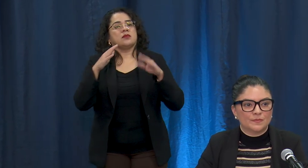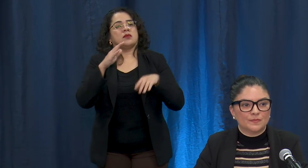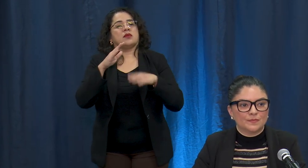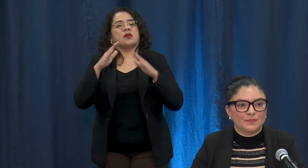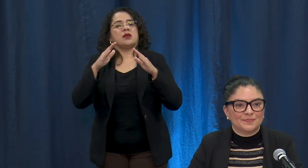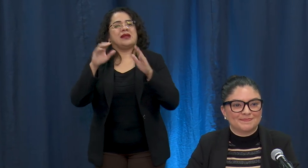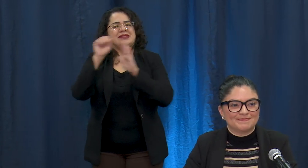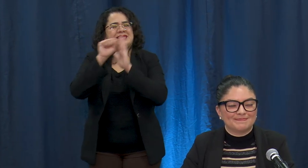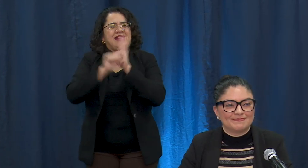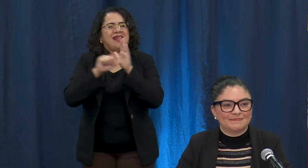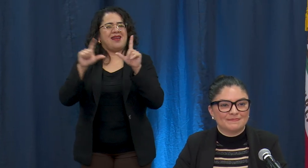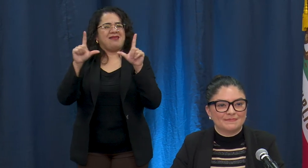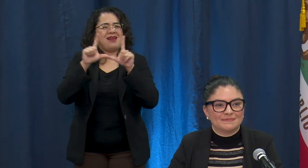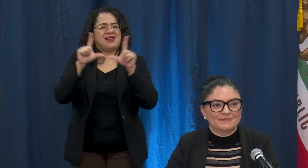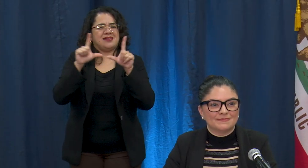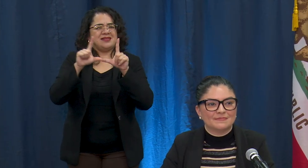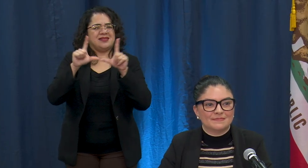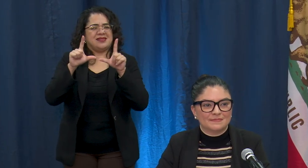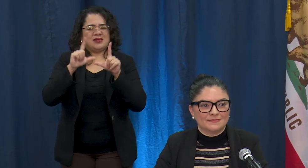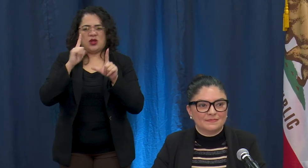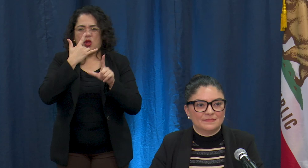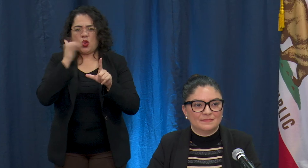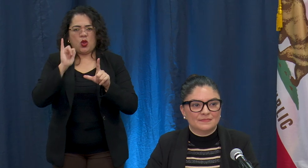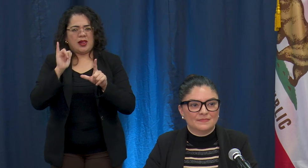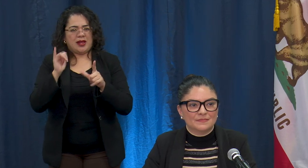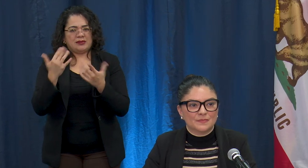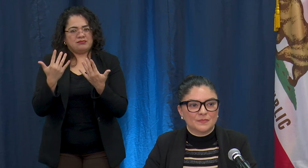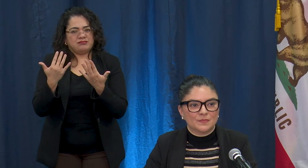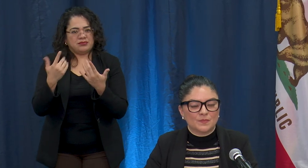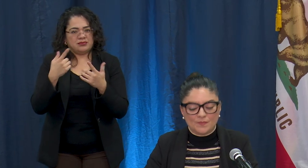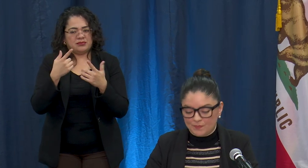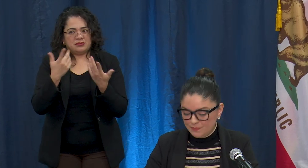ability for the facility to reopen to accept transfer patients, can you speak